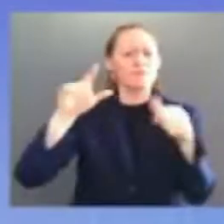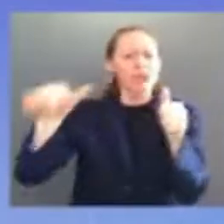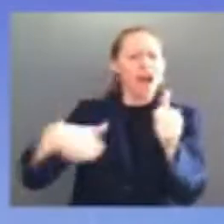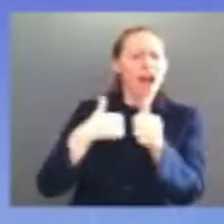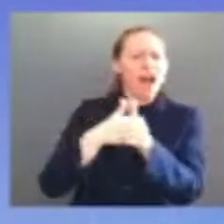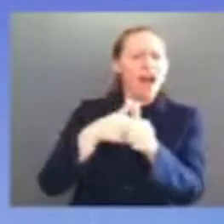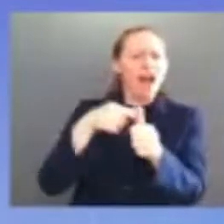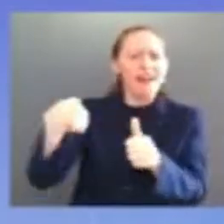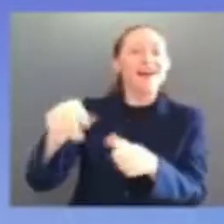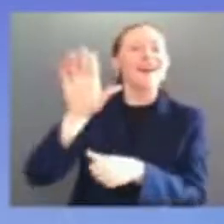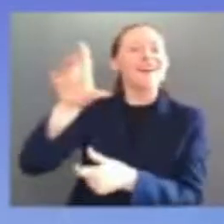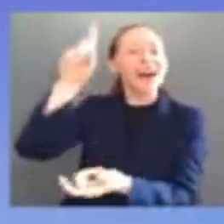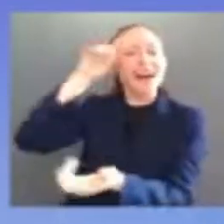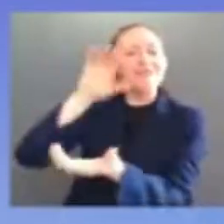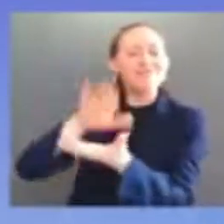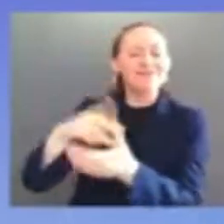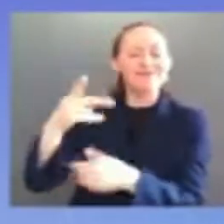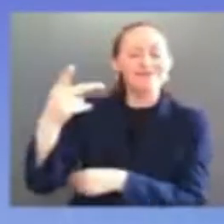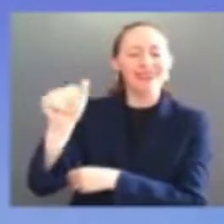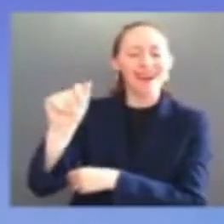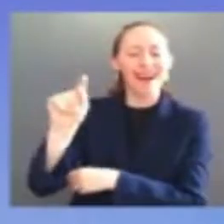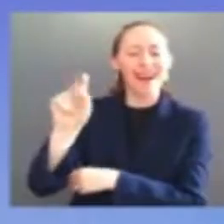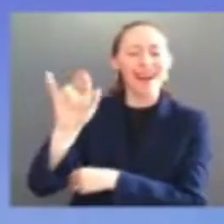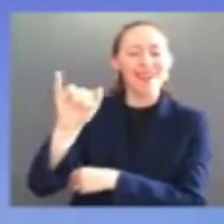talia and layla stand up i know it's embarrassing to girls